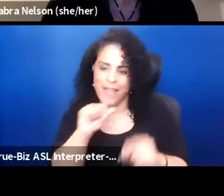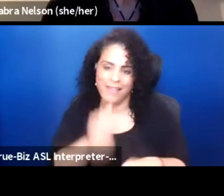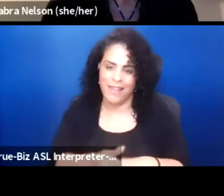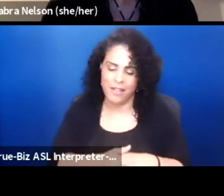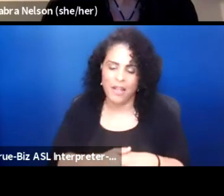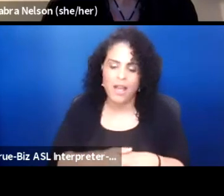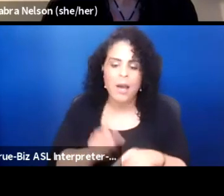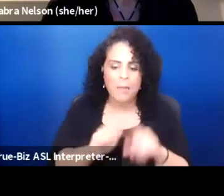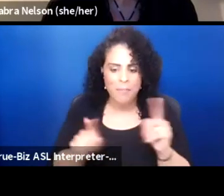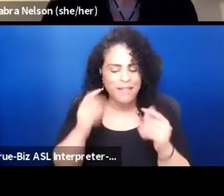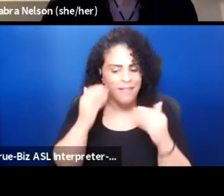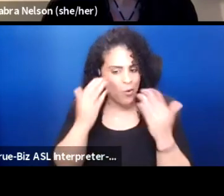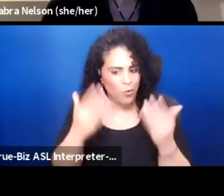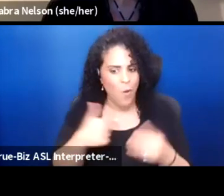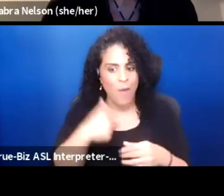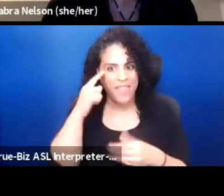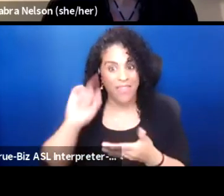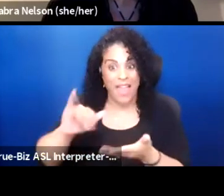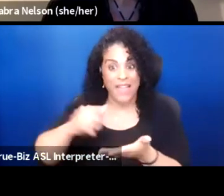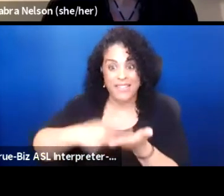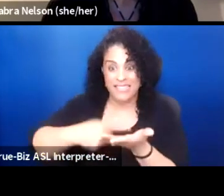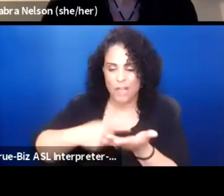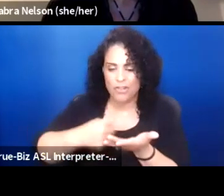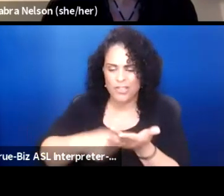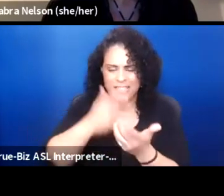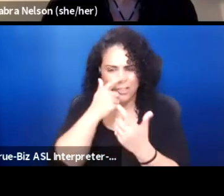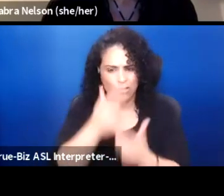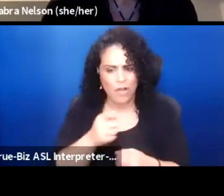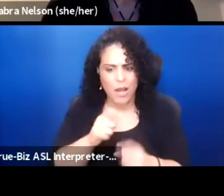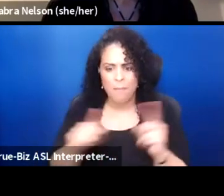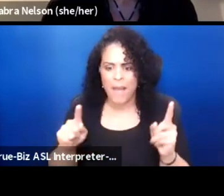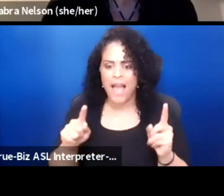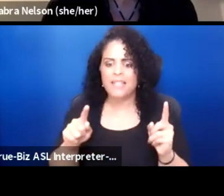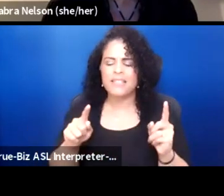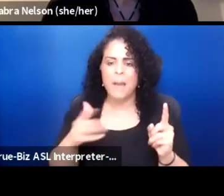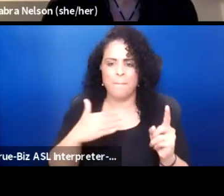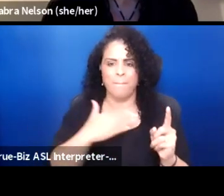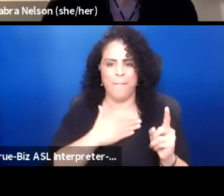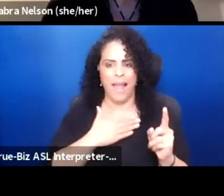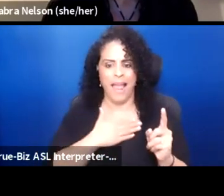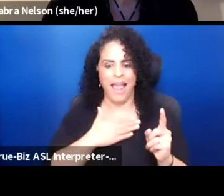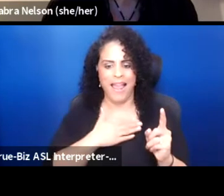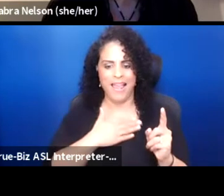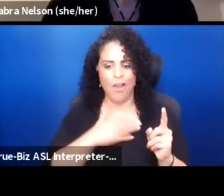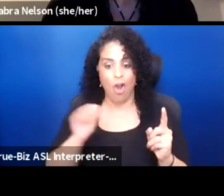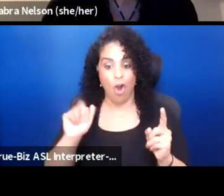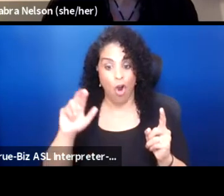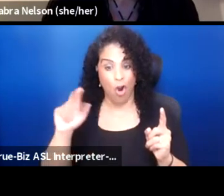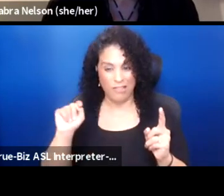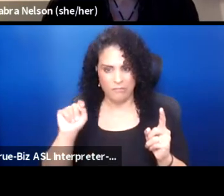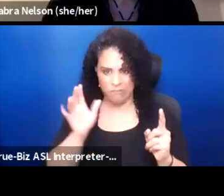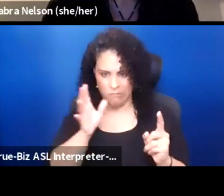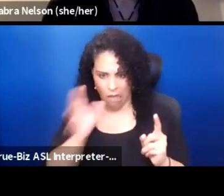I don't know. I think that the discussion is so interesting but I guess my art, yuck, my art is I just,